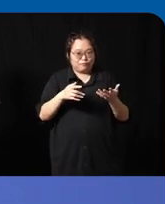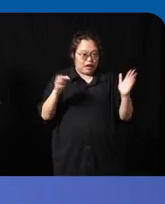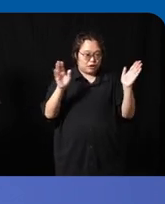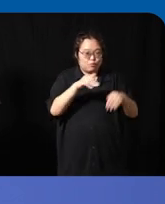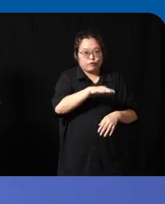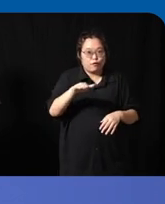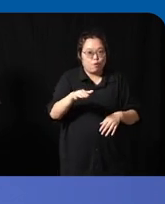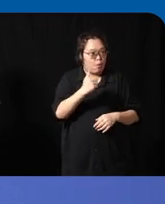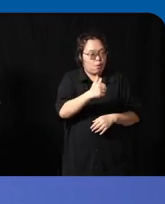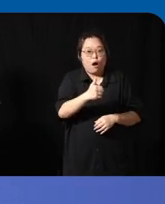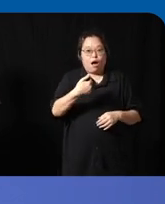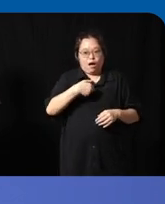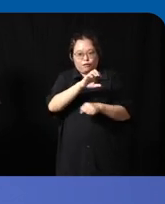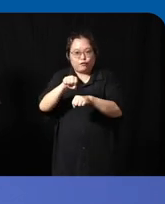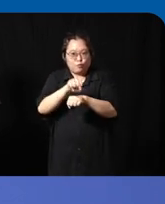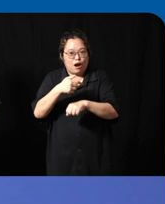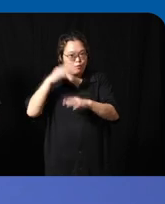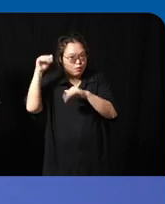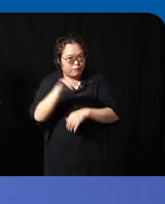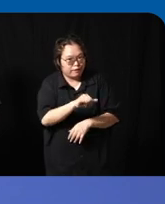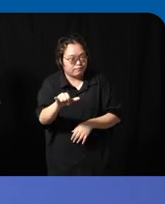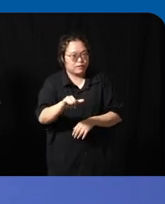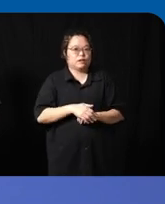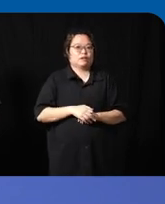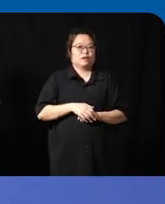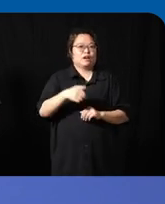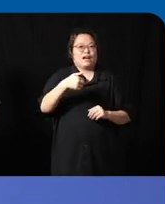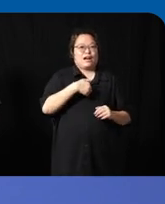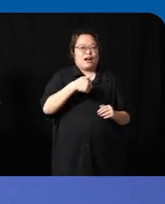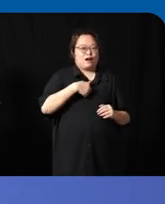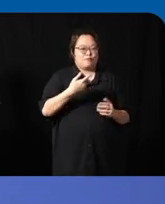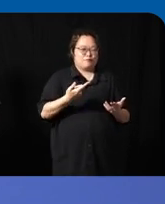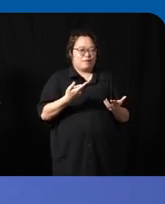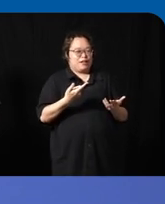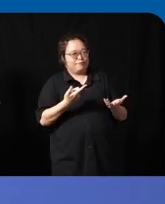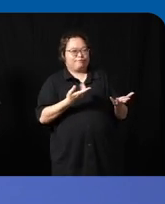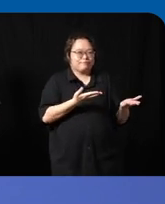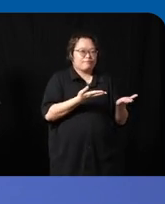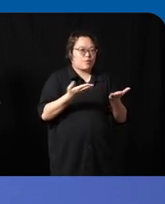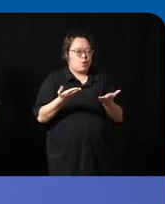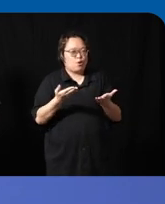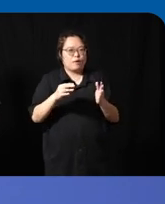here in Singapore and when I brought my uh janky prototype to Angel Investors with my little slide